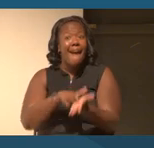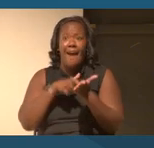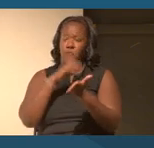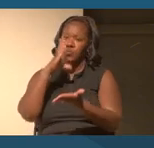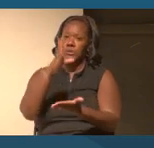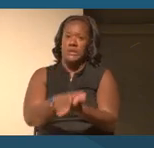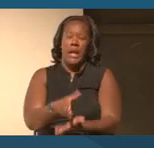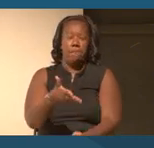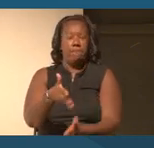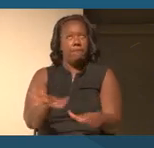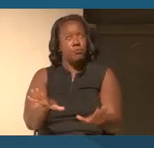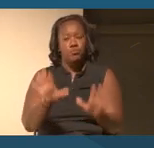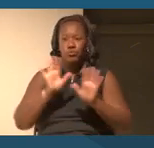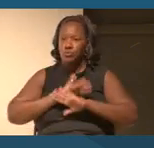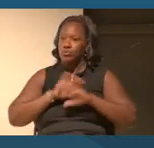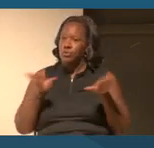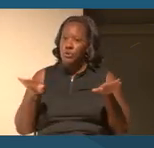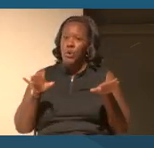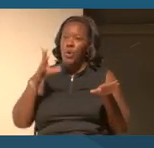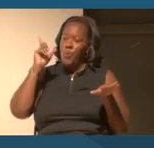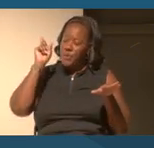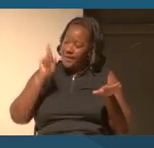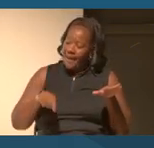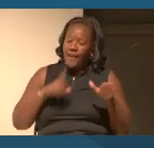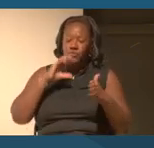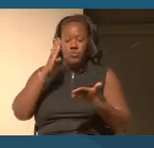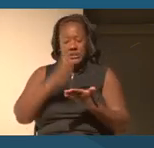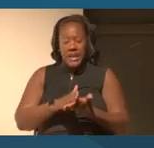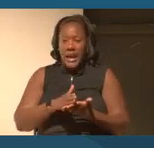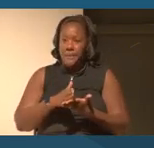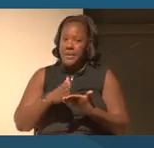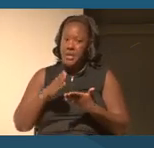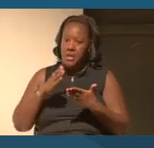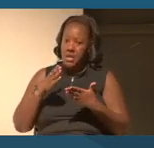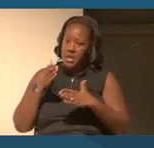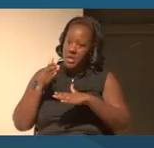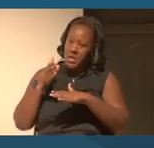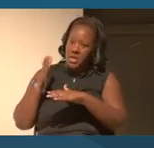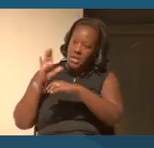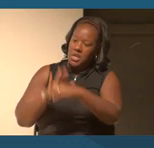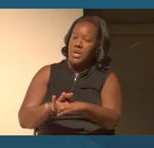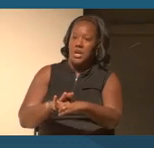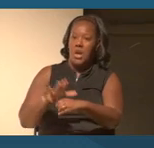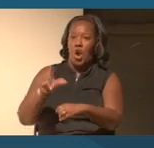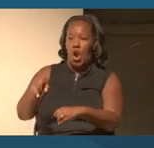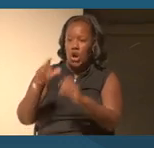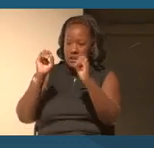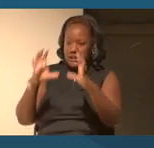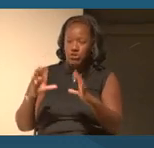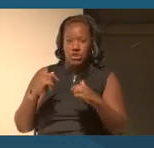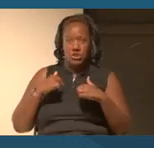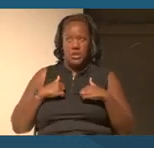We have to stop putting our teachers in a place where they can't teach complete, holistic, accurate, inclusive history.